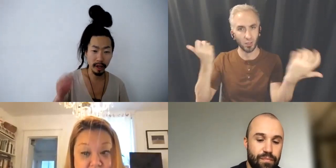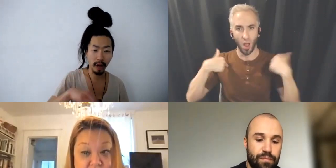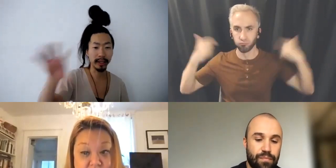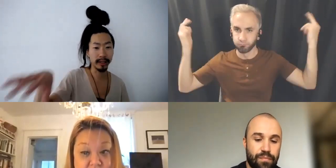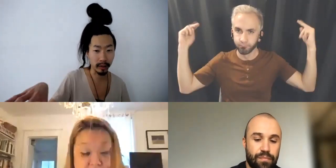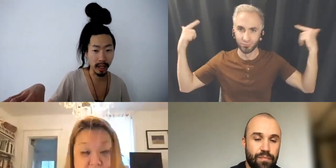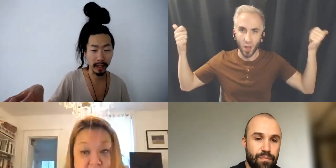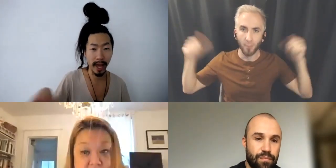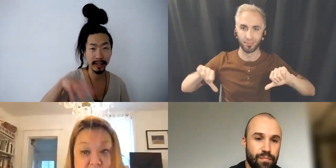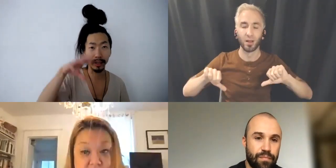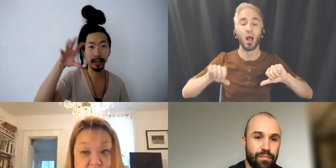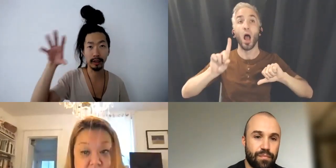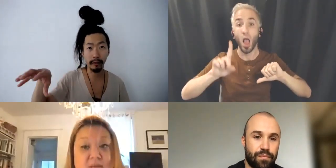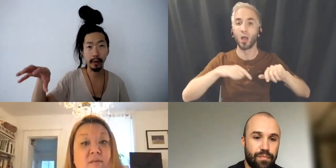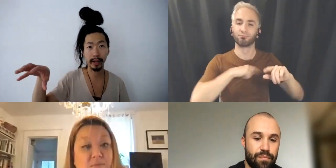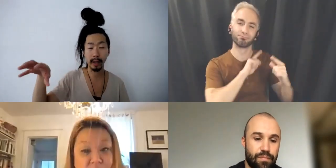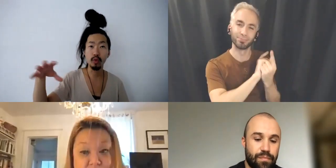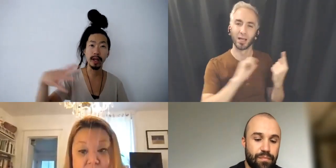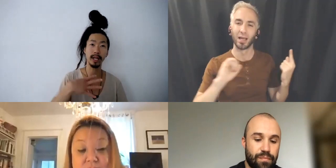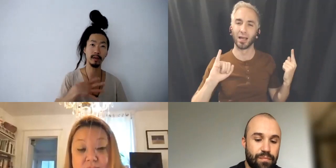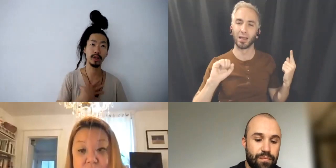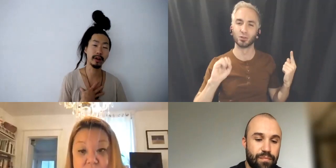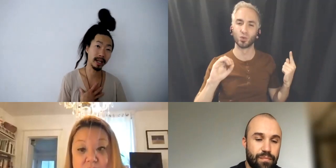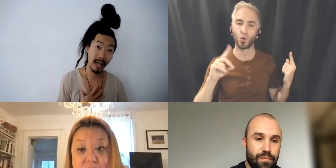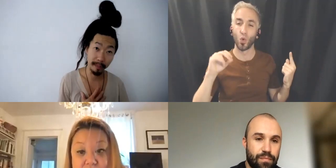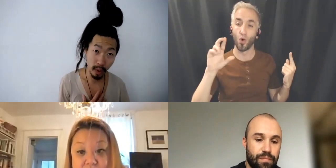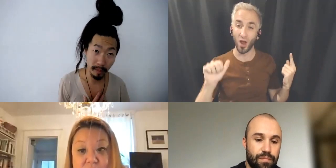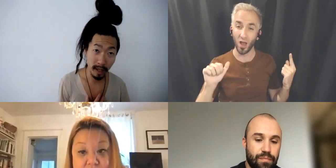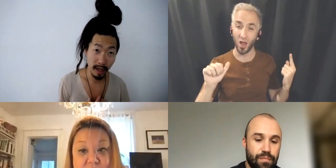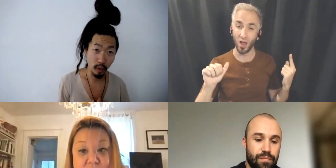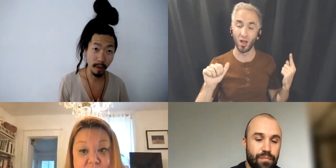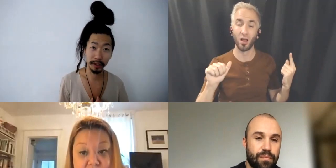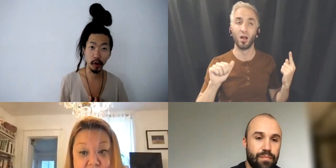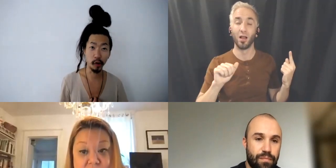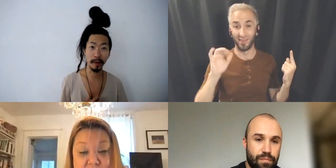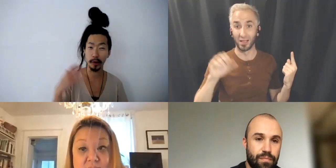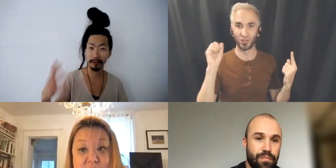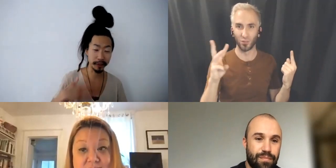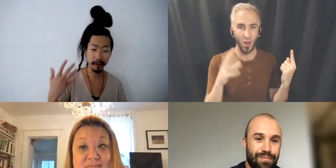Isadora again that's the software that really, really felt like alignment with me, with my soul, my creative soul.